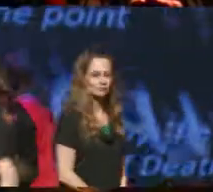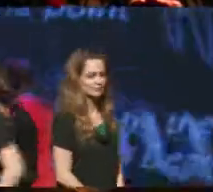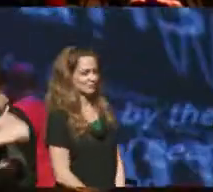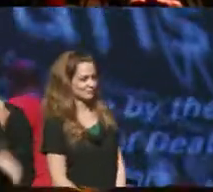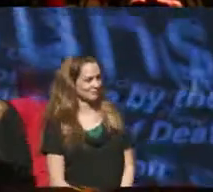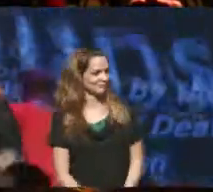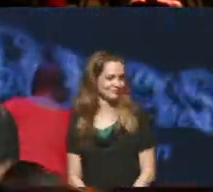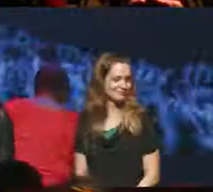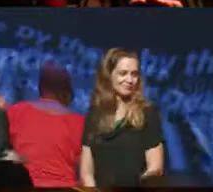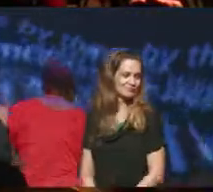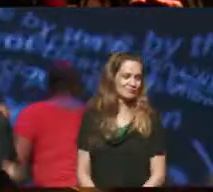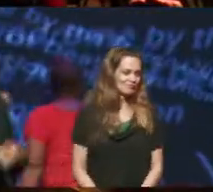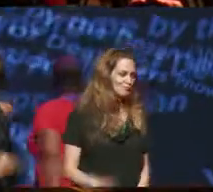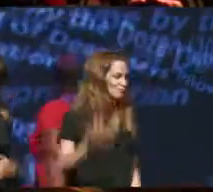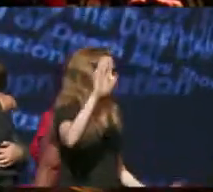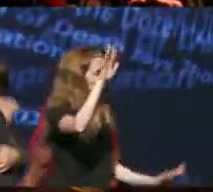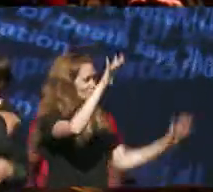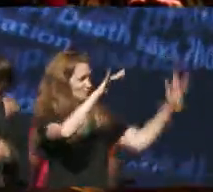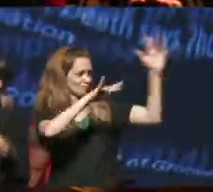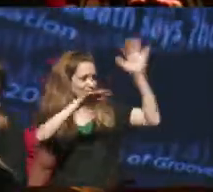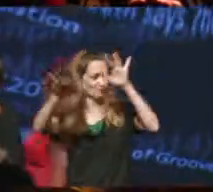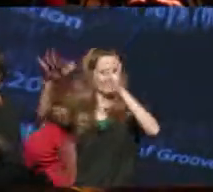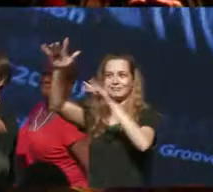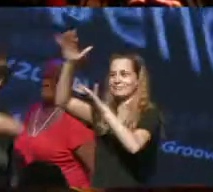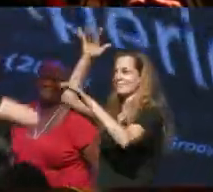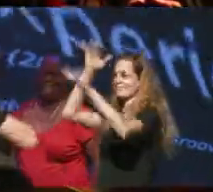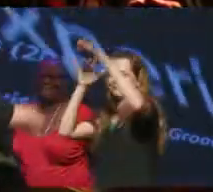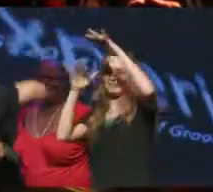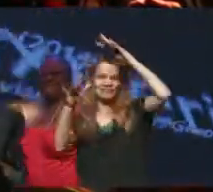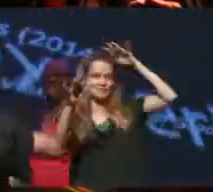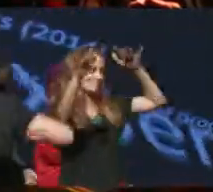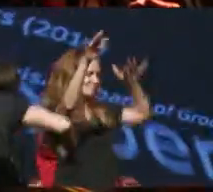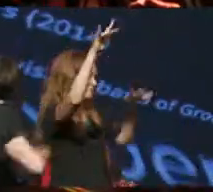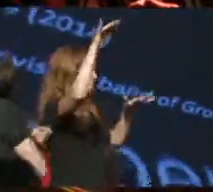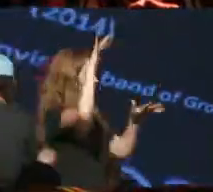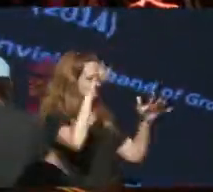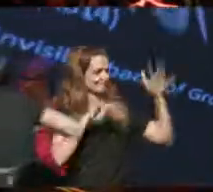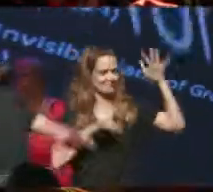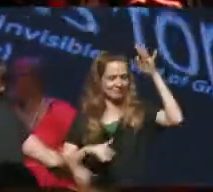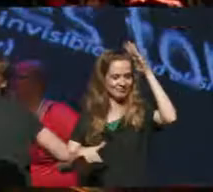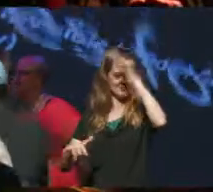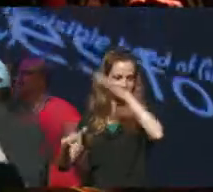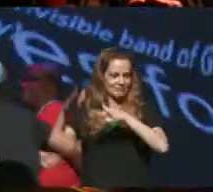[ The interpreter at right bounces to the music while she signs. Others dance energetically around her.